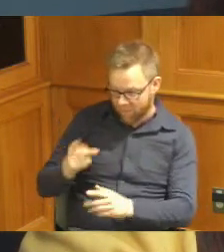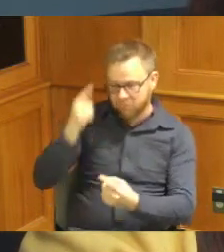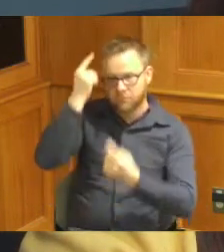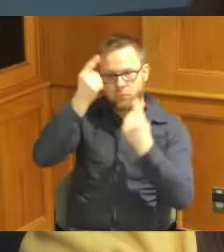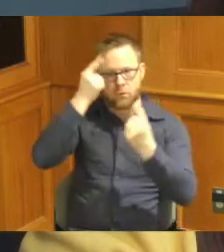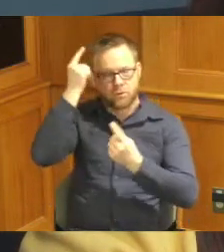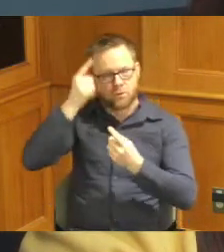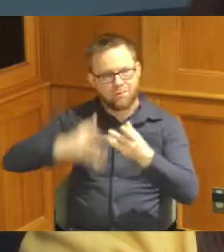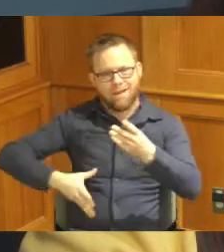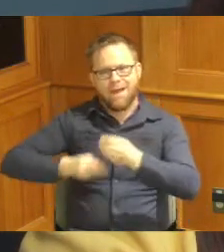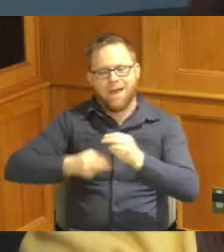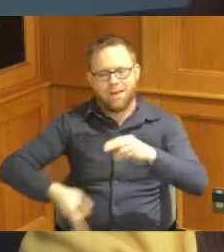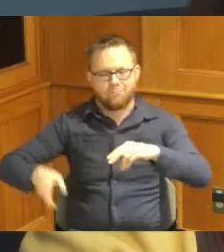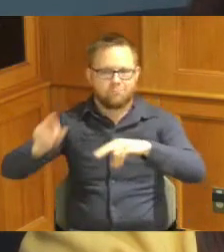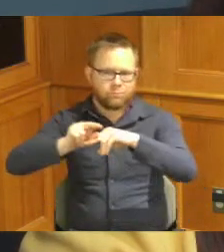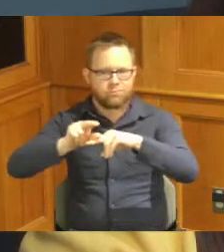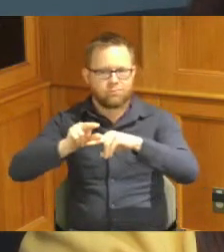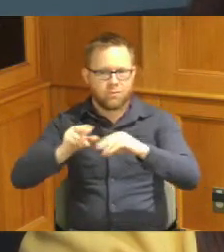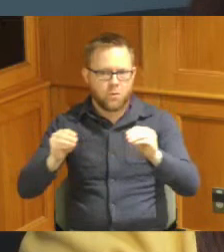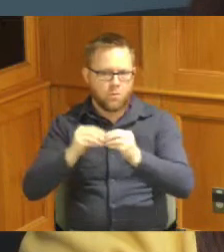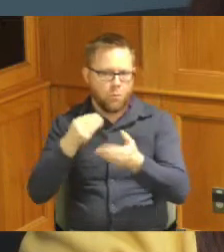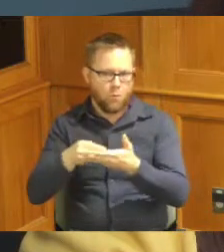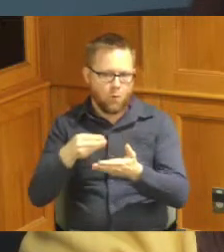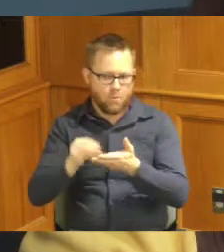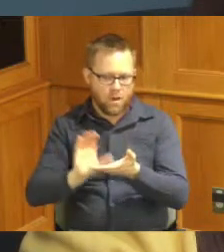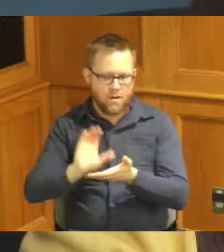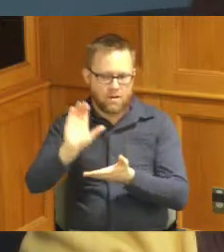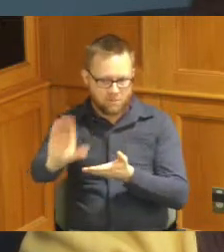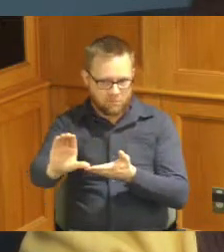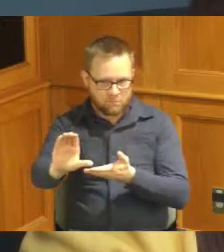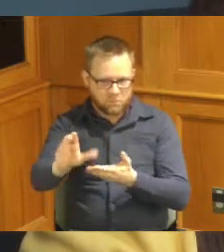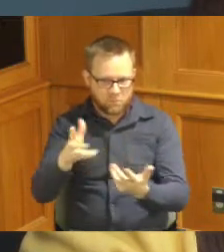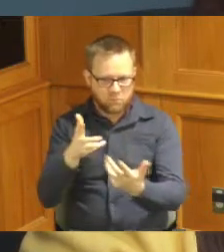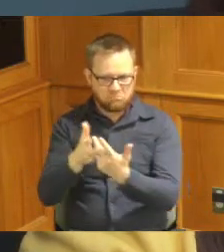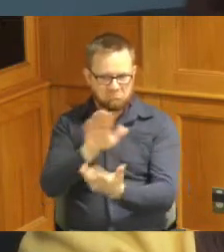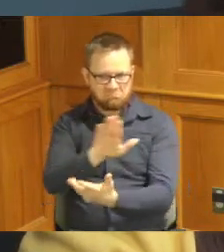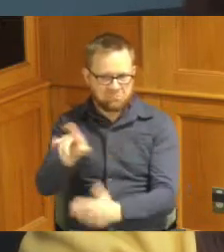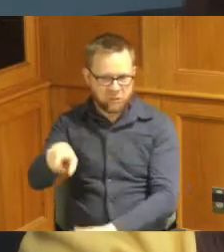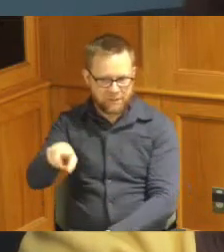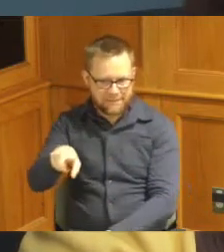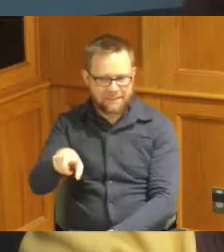the possibility of additional allocation to fit the needs of the applications that have come in